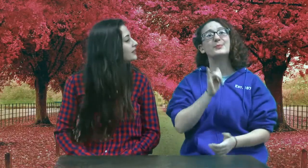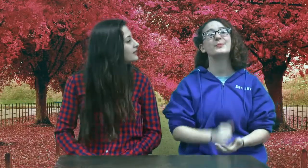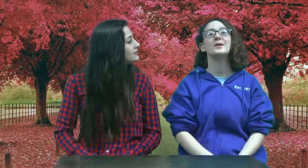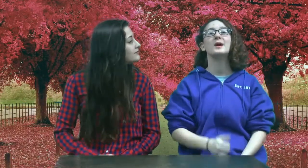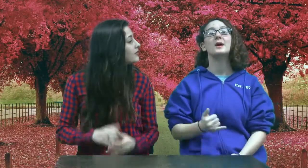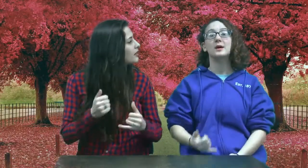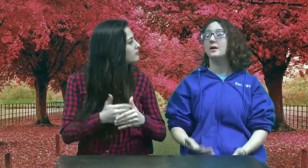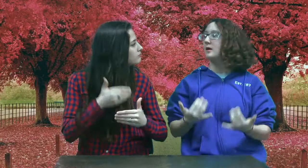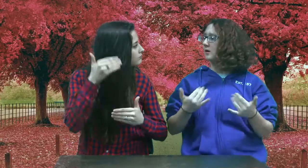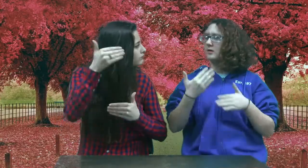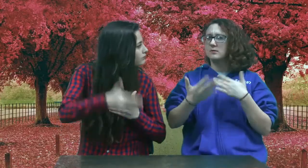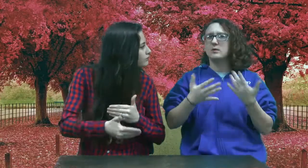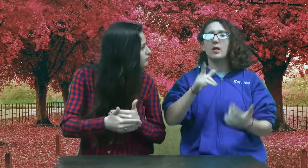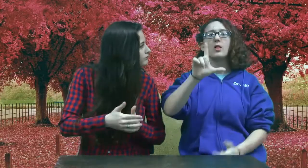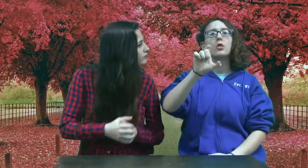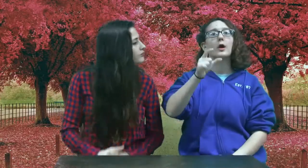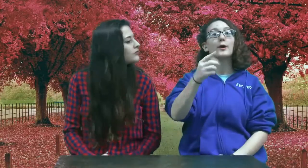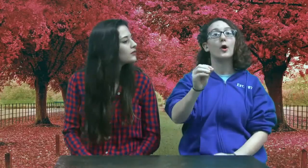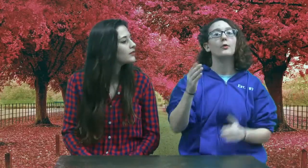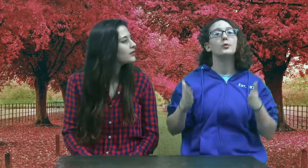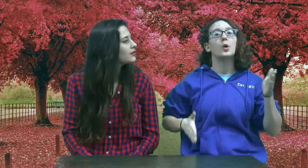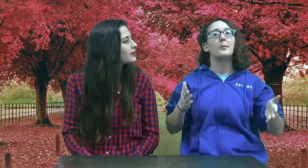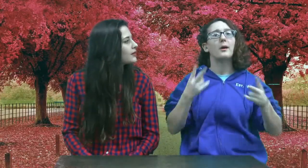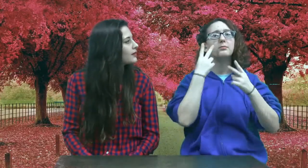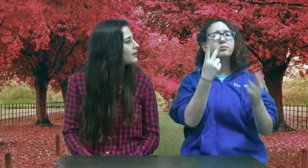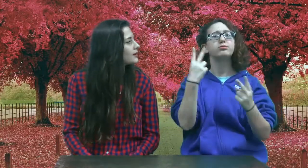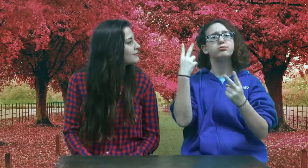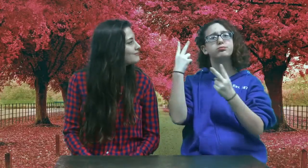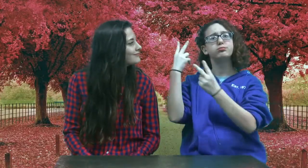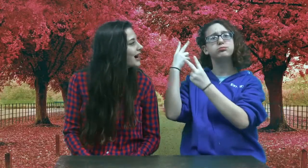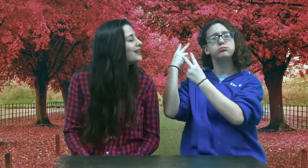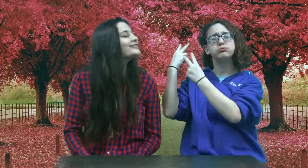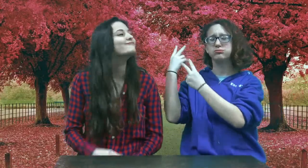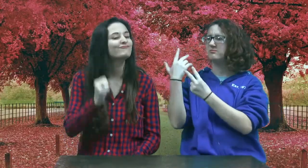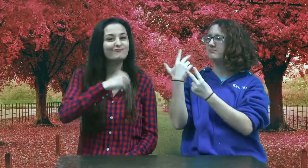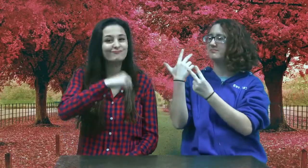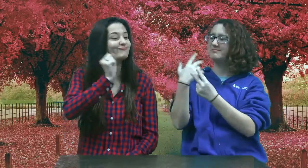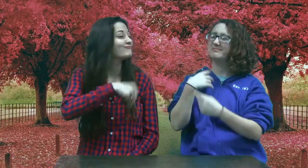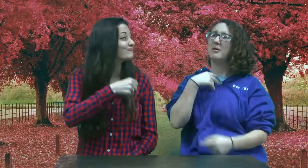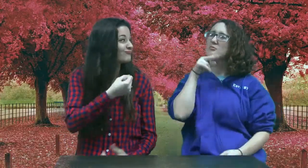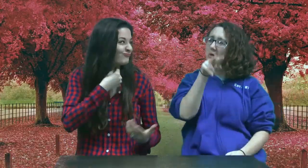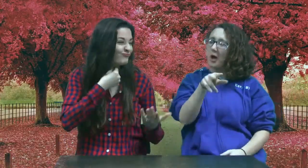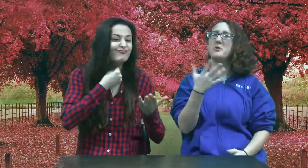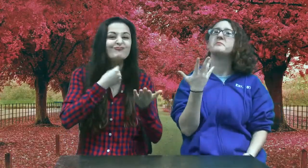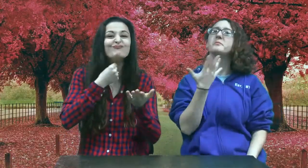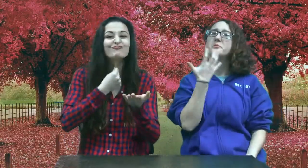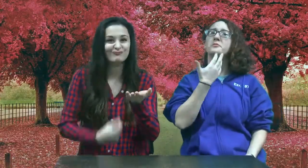Yay! Next is Lego Robotics memories, lets watch. I have been waiting to see this.